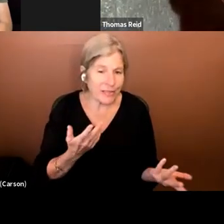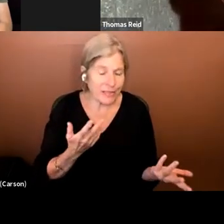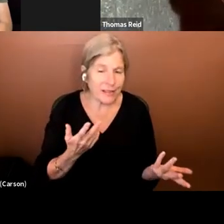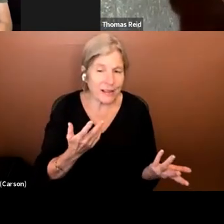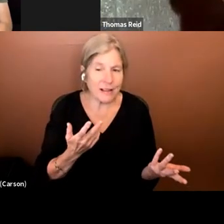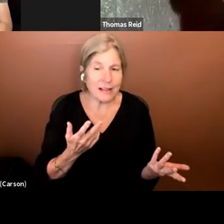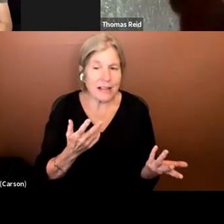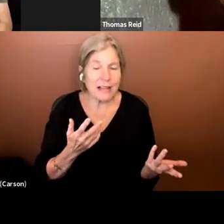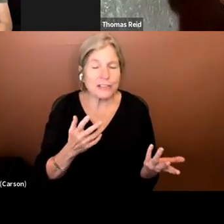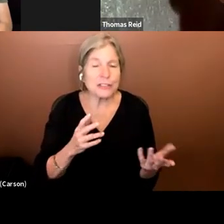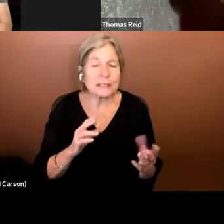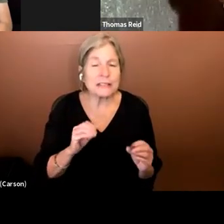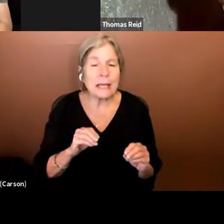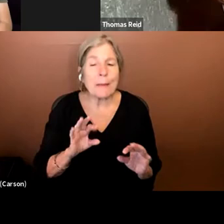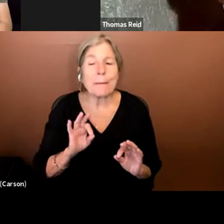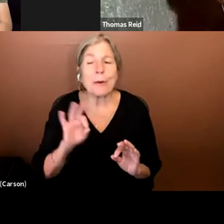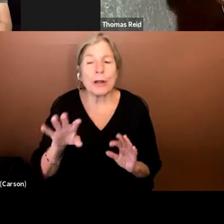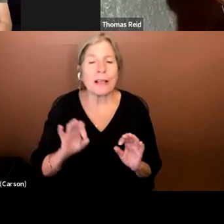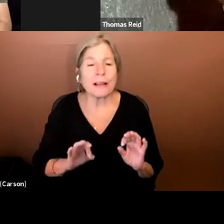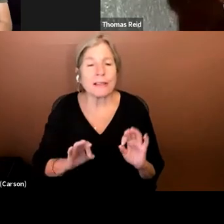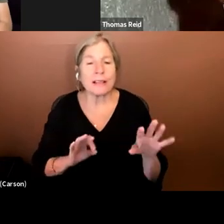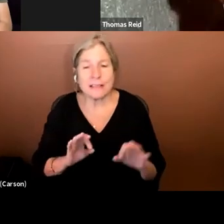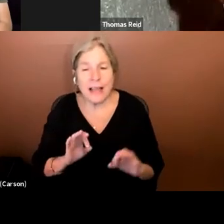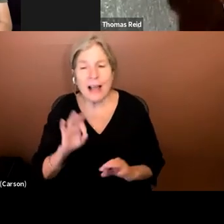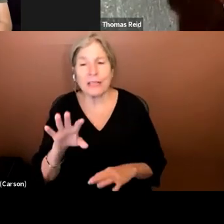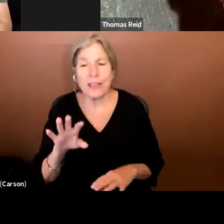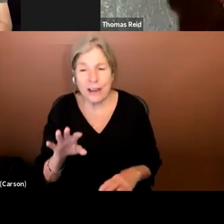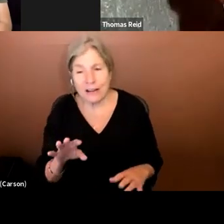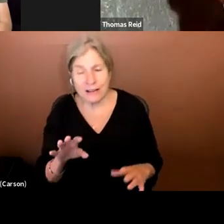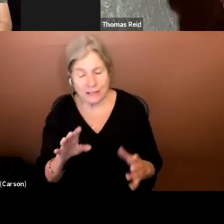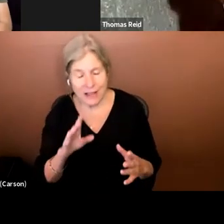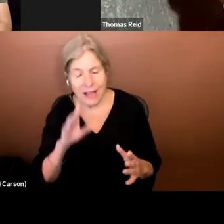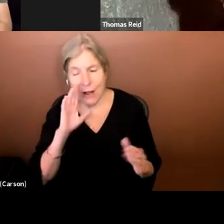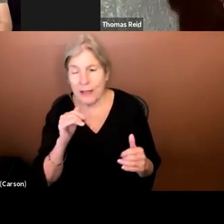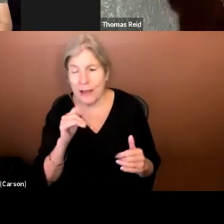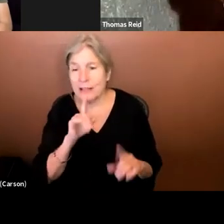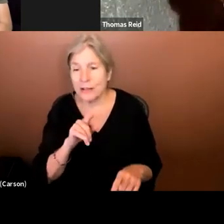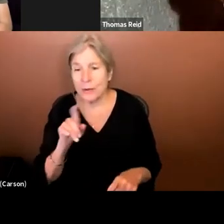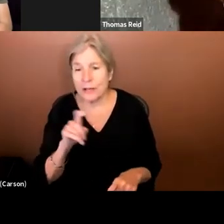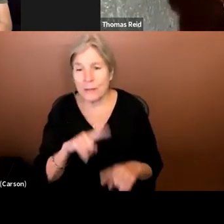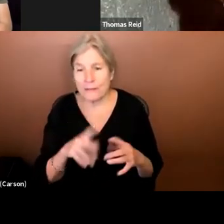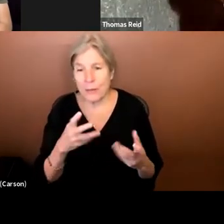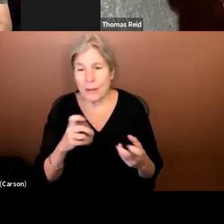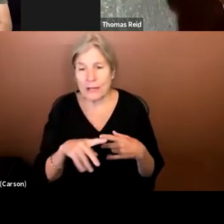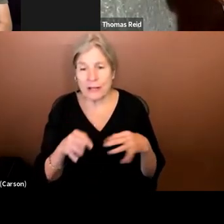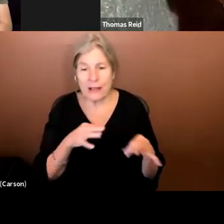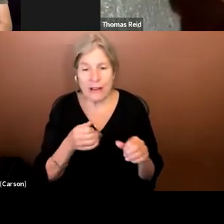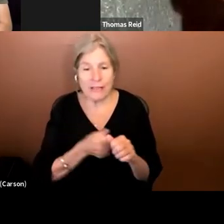out there. I hope that answered your question. If you want me to clarify anything else I'd be happy to as well.